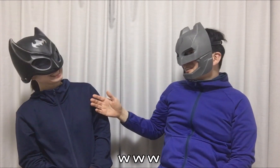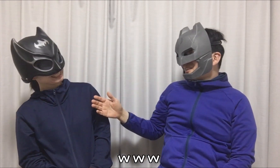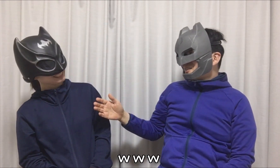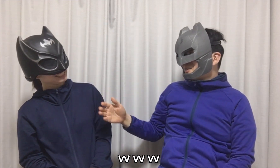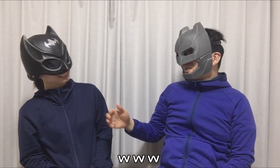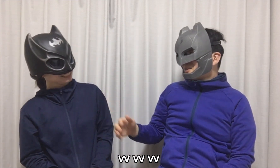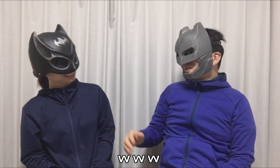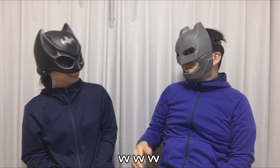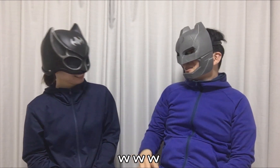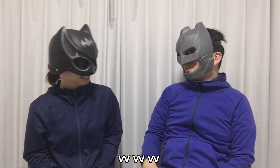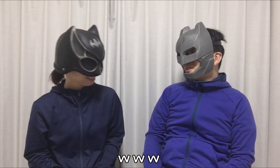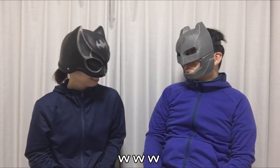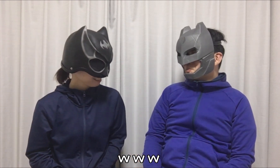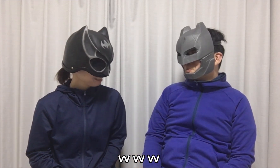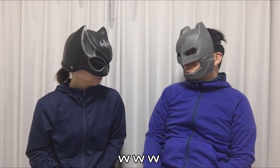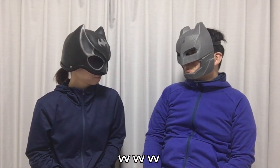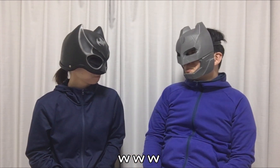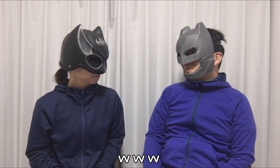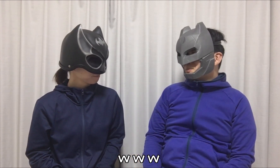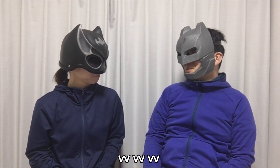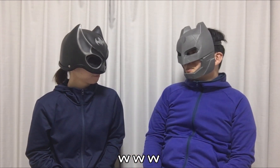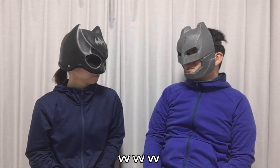lol